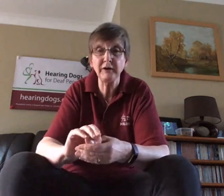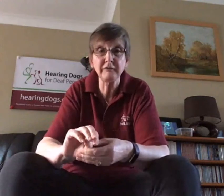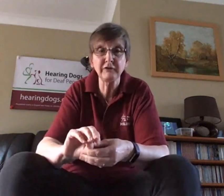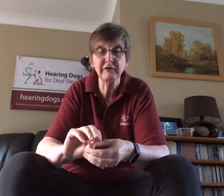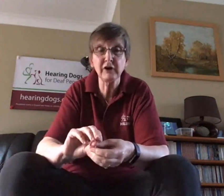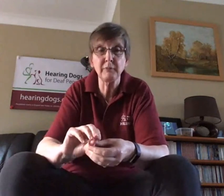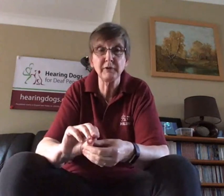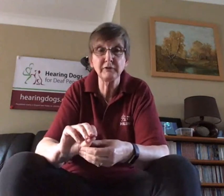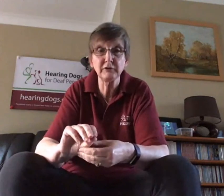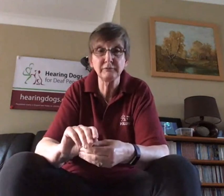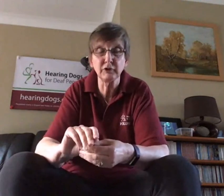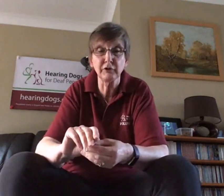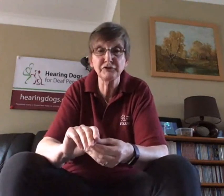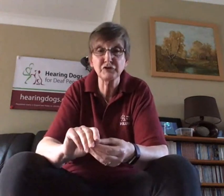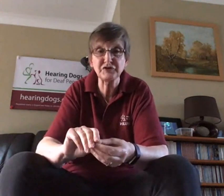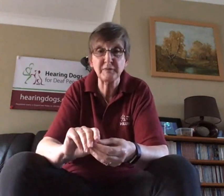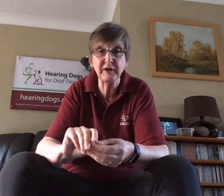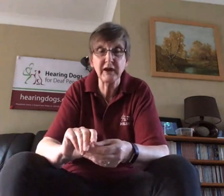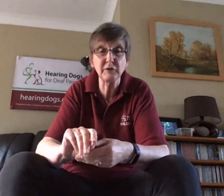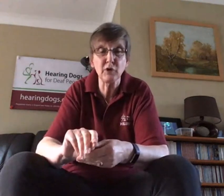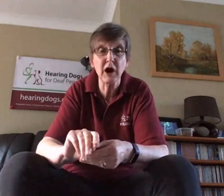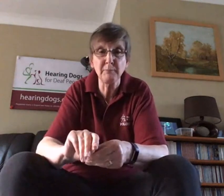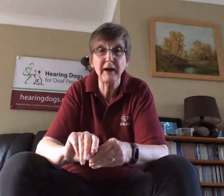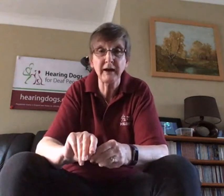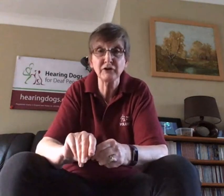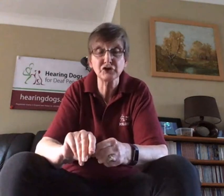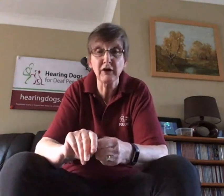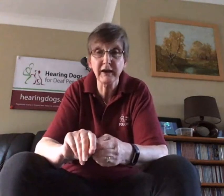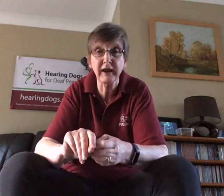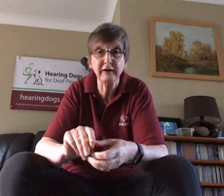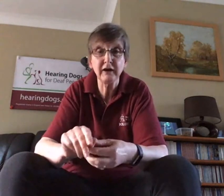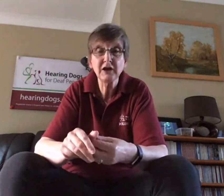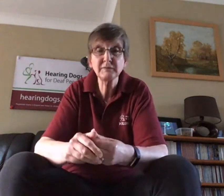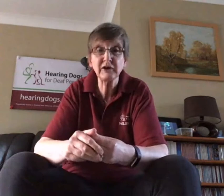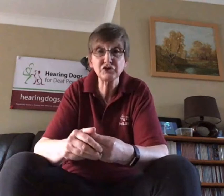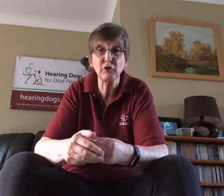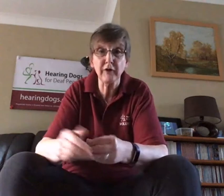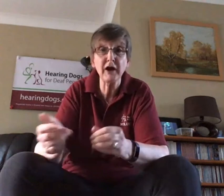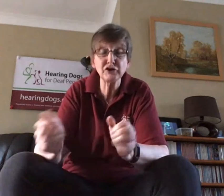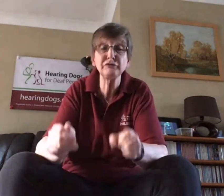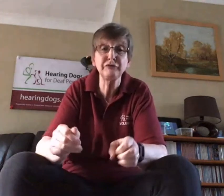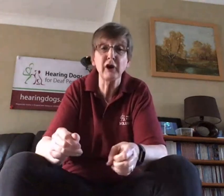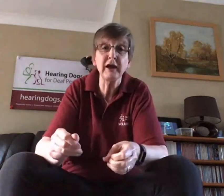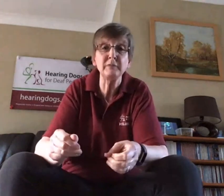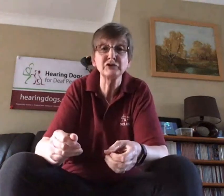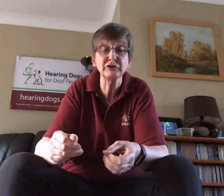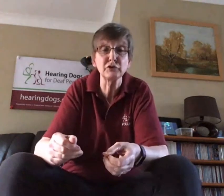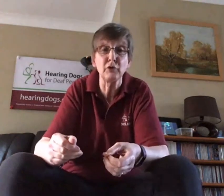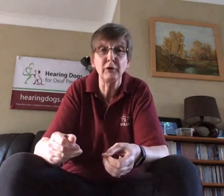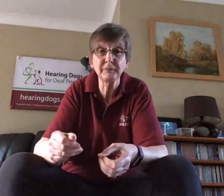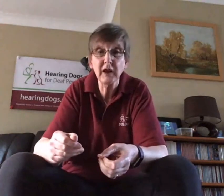given up and going off to do something else, he will come back and try again to make sure that I do follow him to the door.